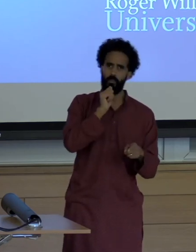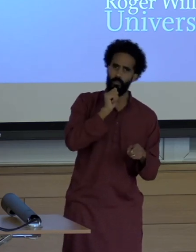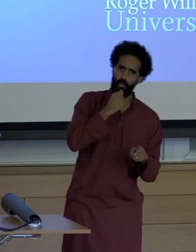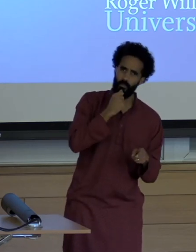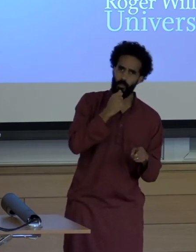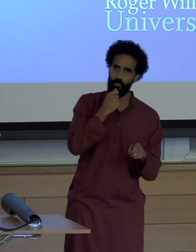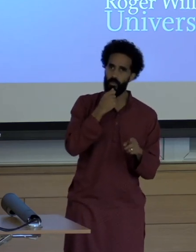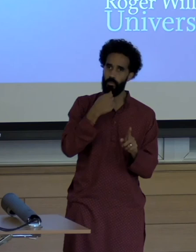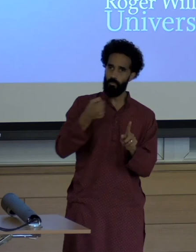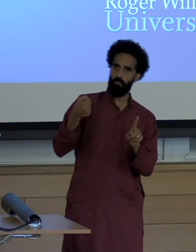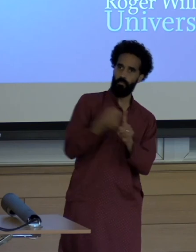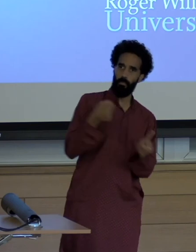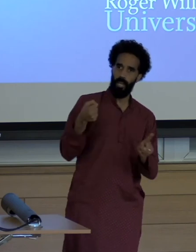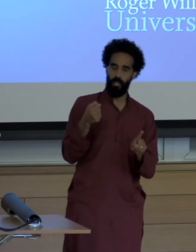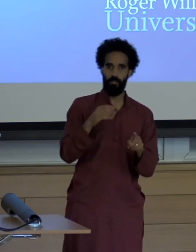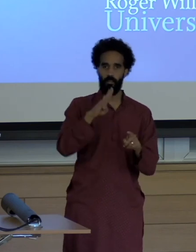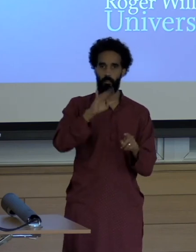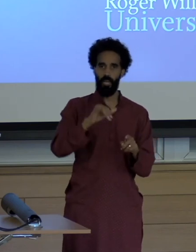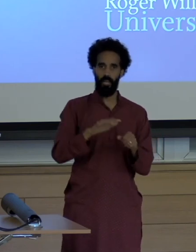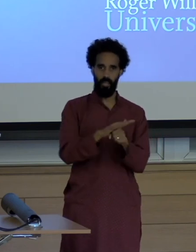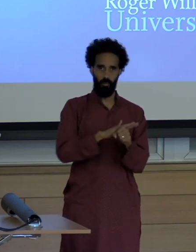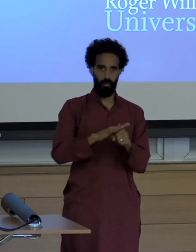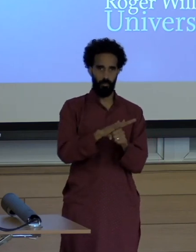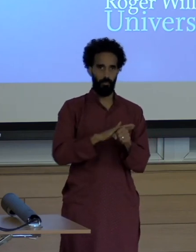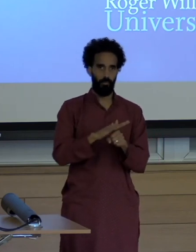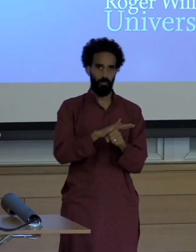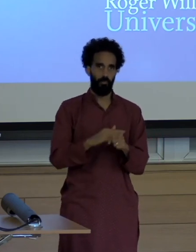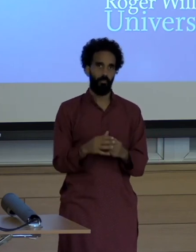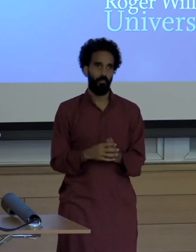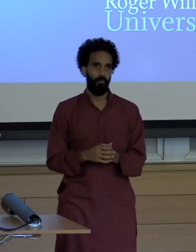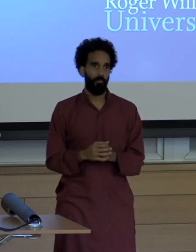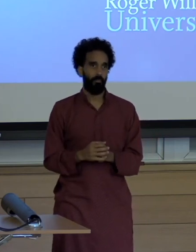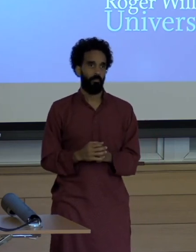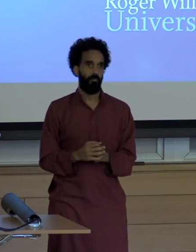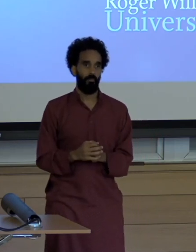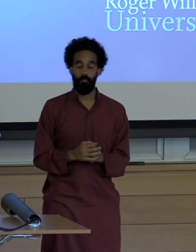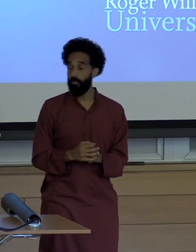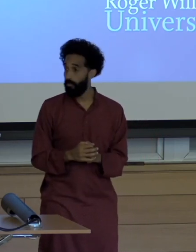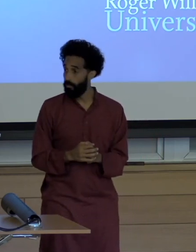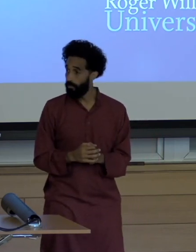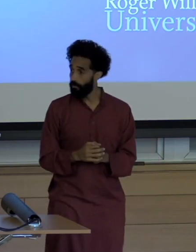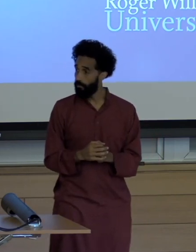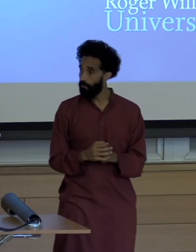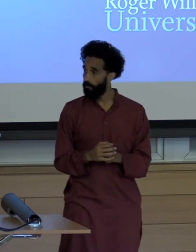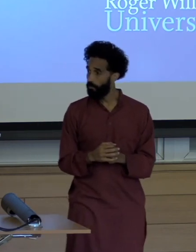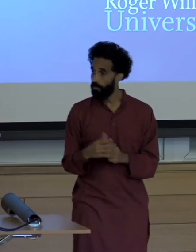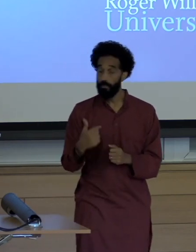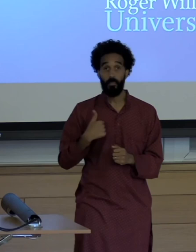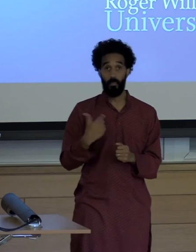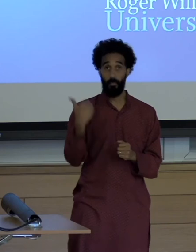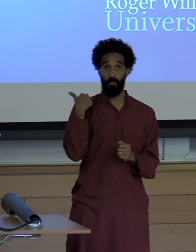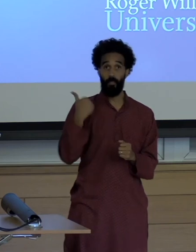protecting That that area right I had I had a picture of a family I interviewed